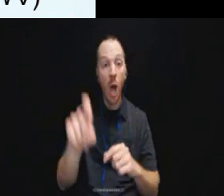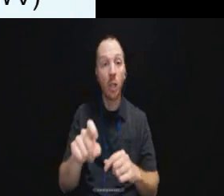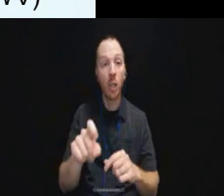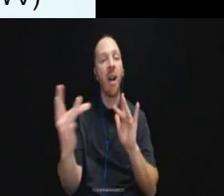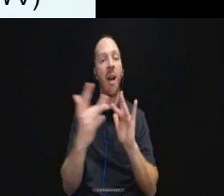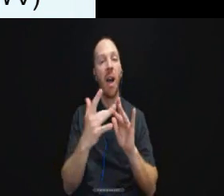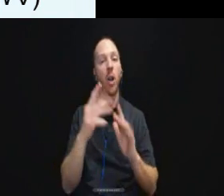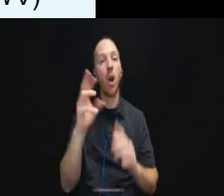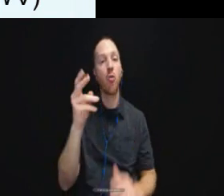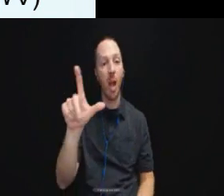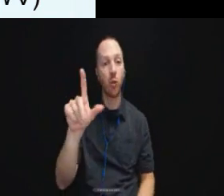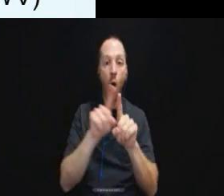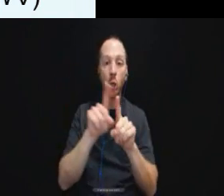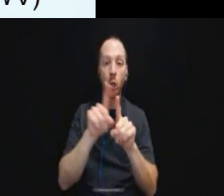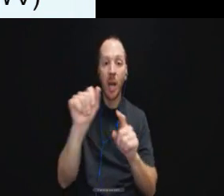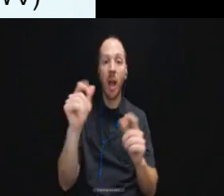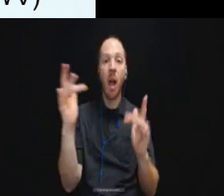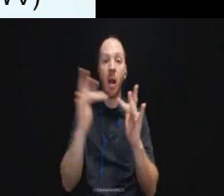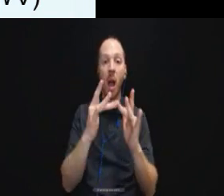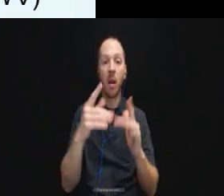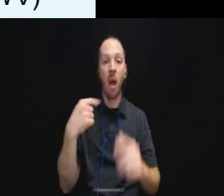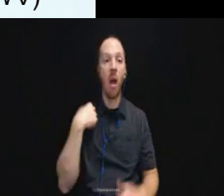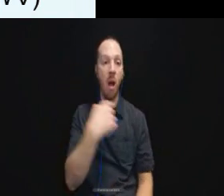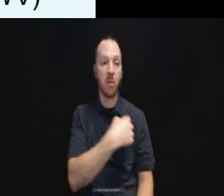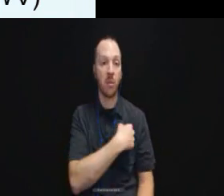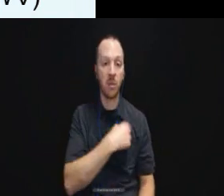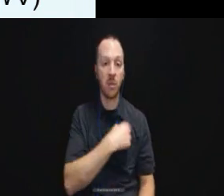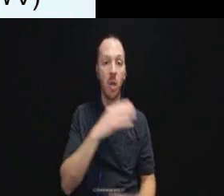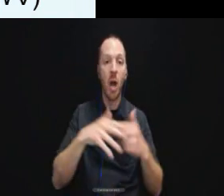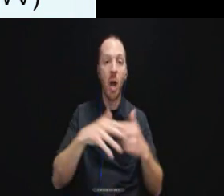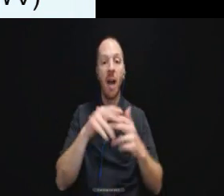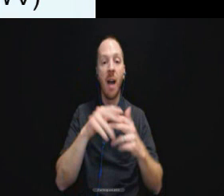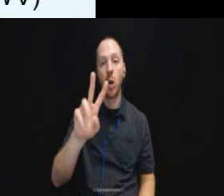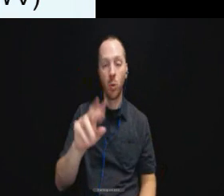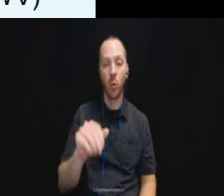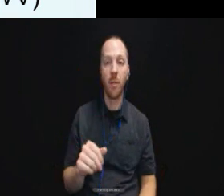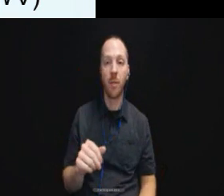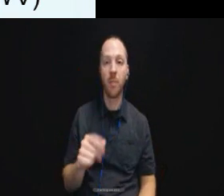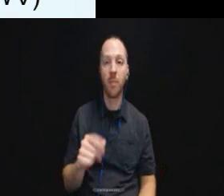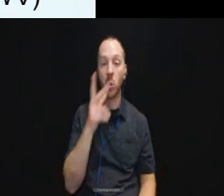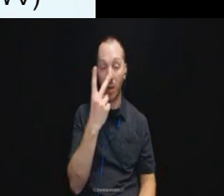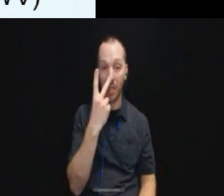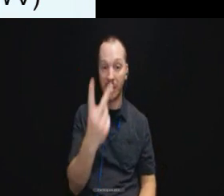On slide 42 you will see our contact info.